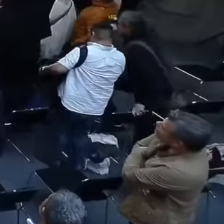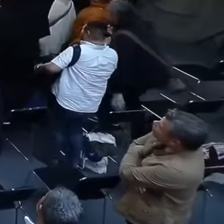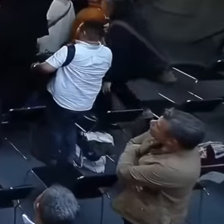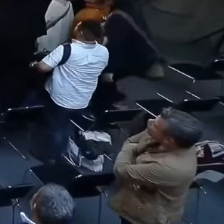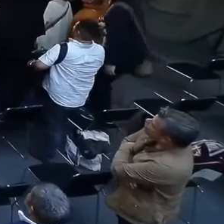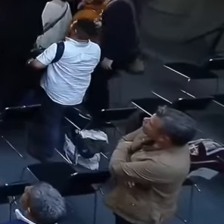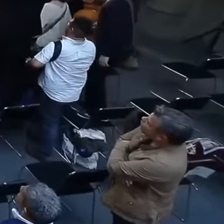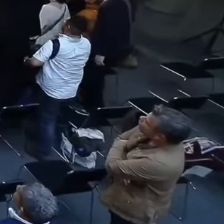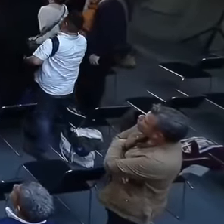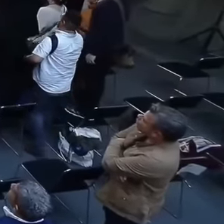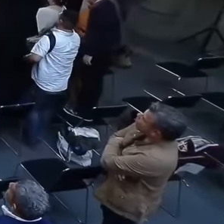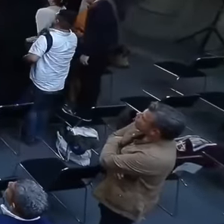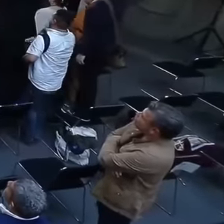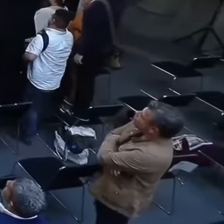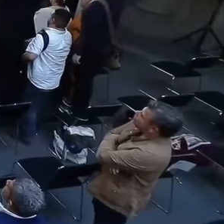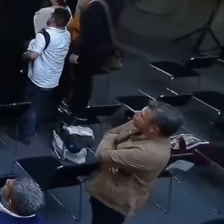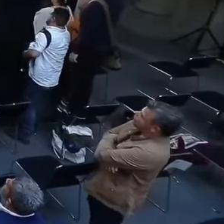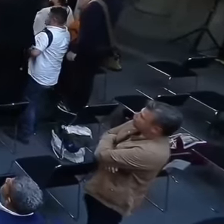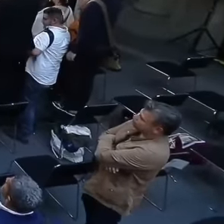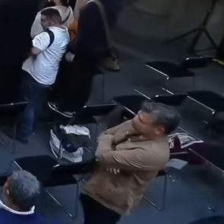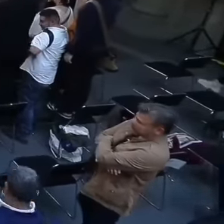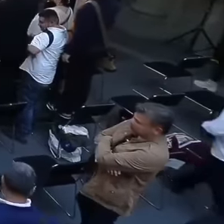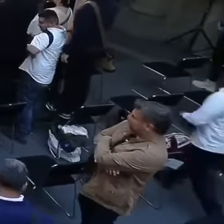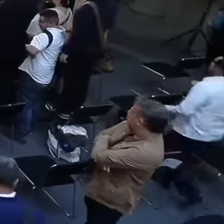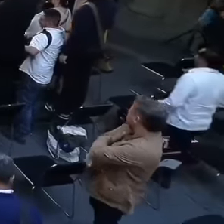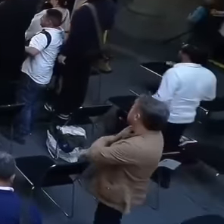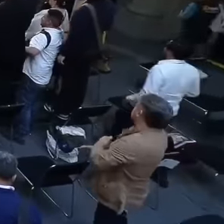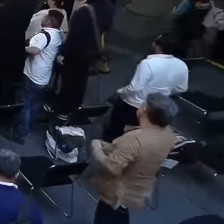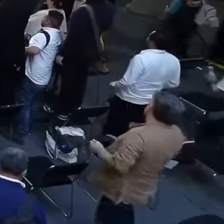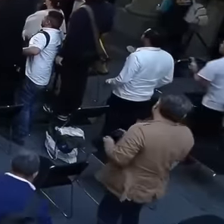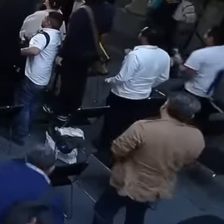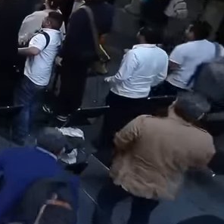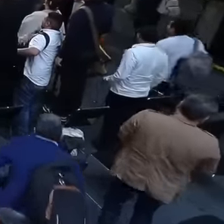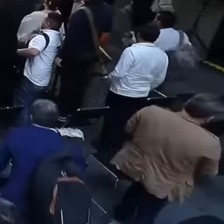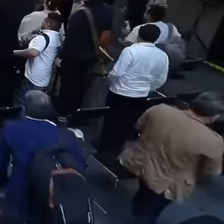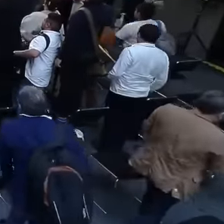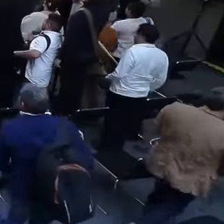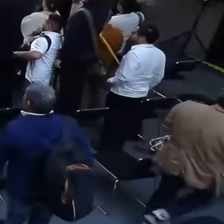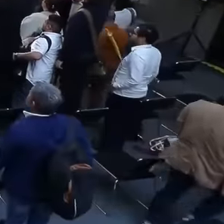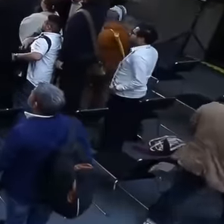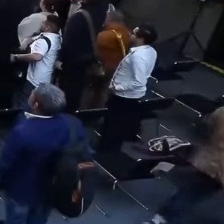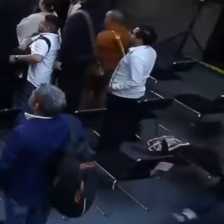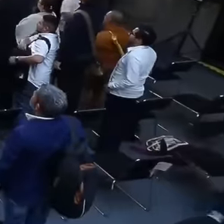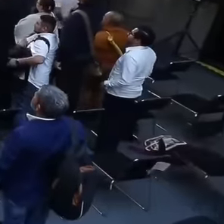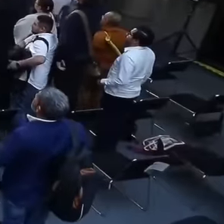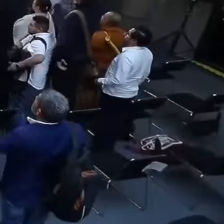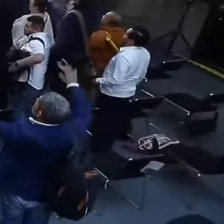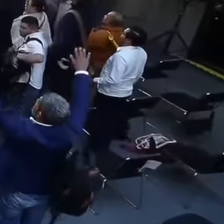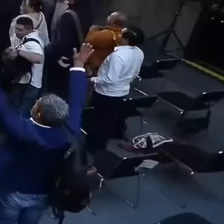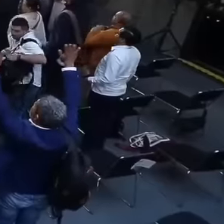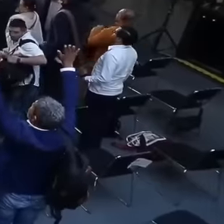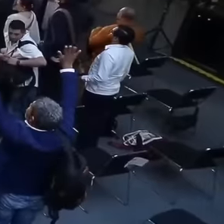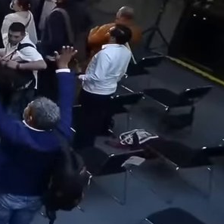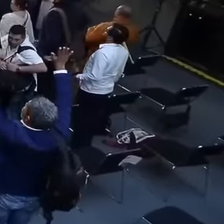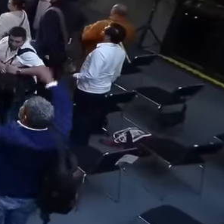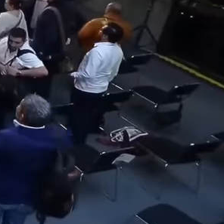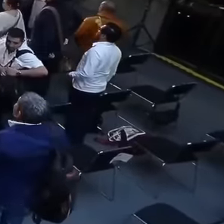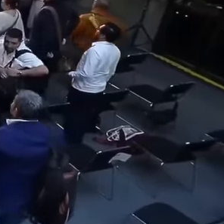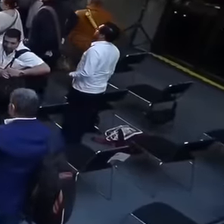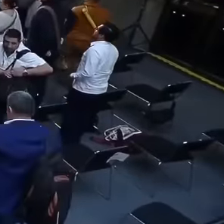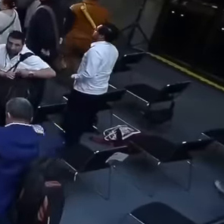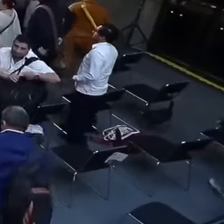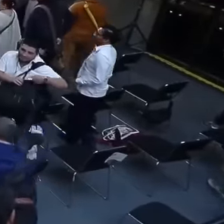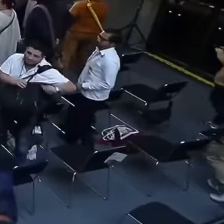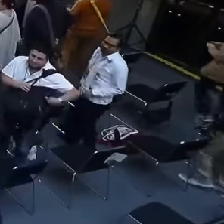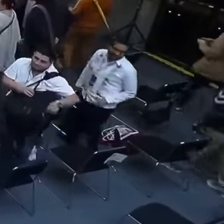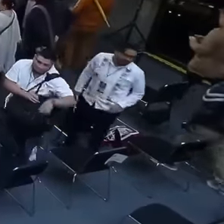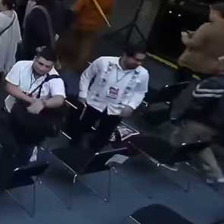independent journalists from Mexico United States Guatemala Costa Rica Colombia Peru Ecuador